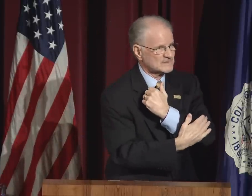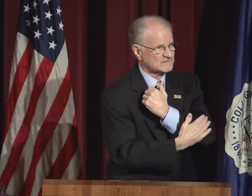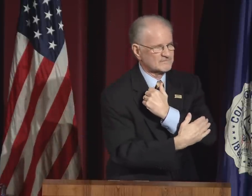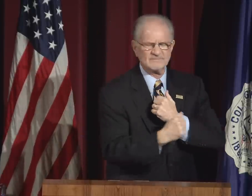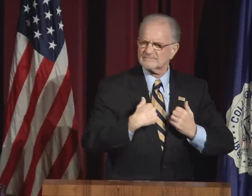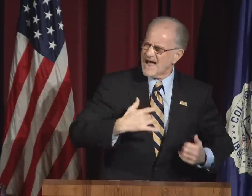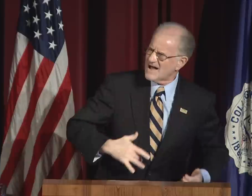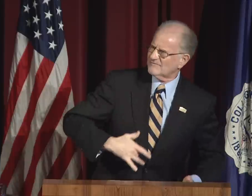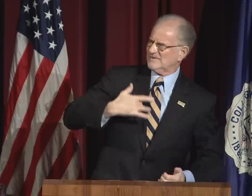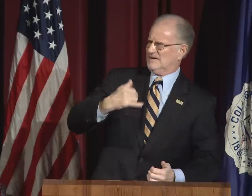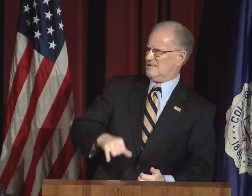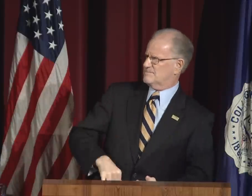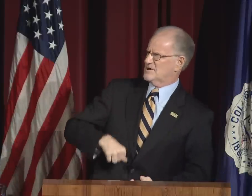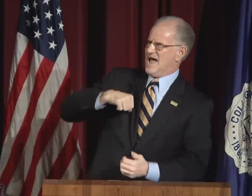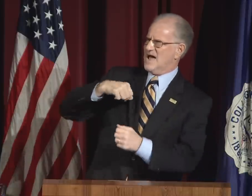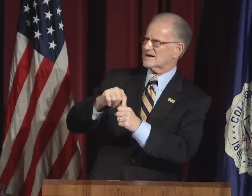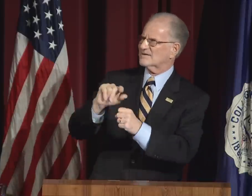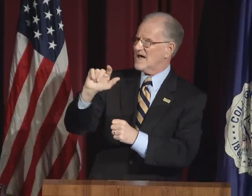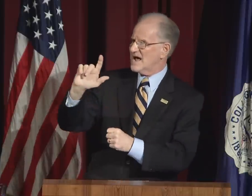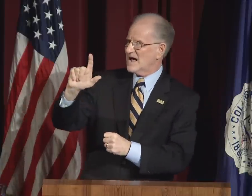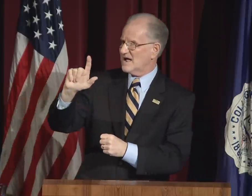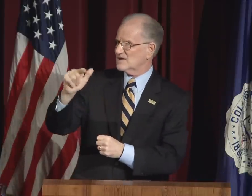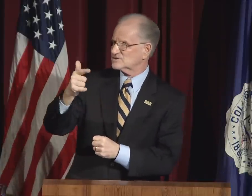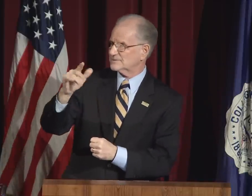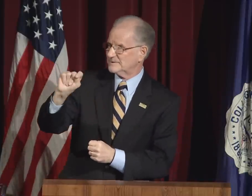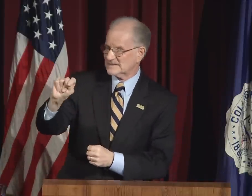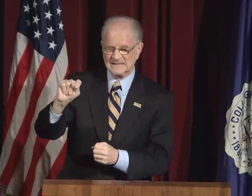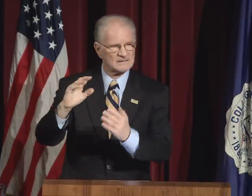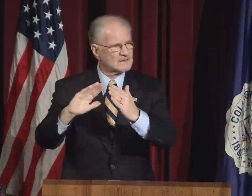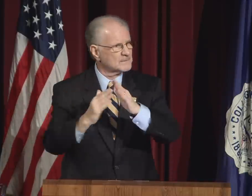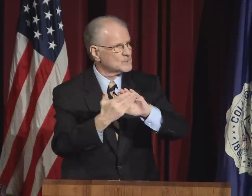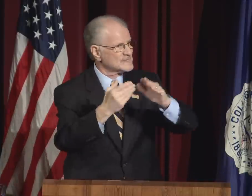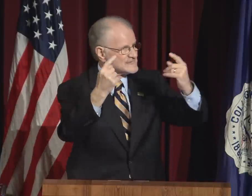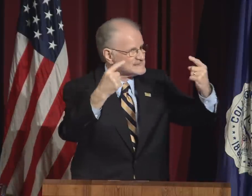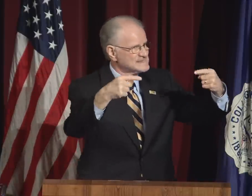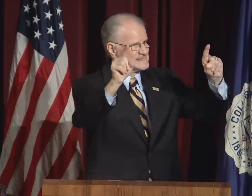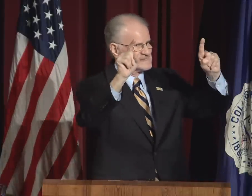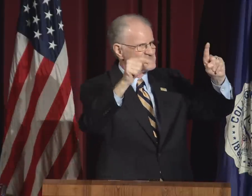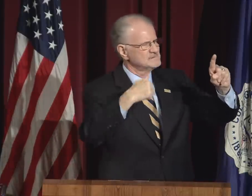They ask to raise families and to serve their country.